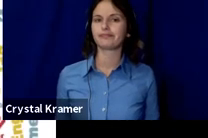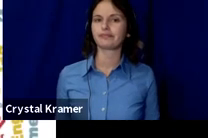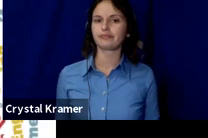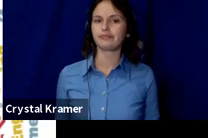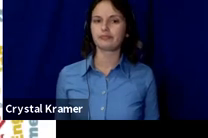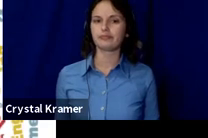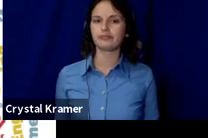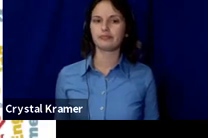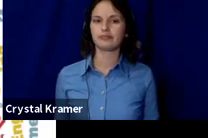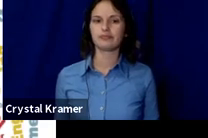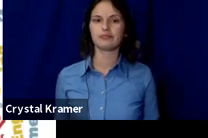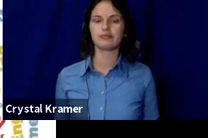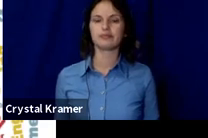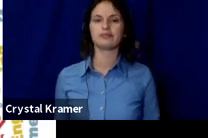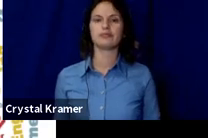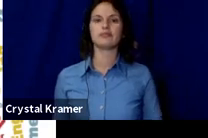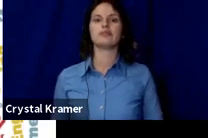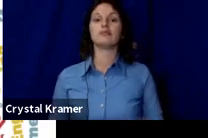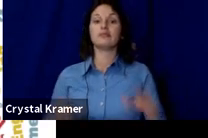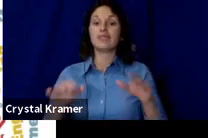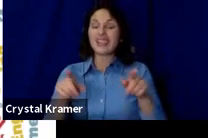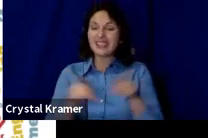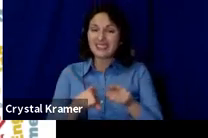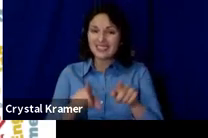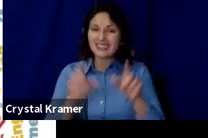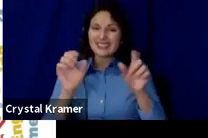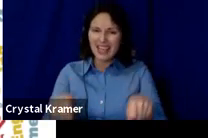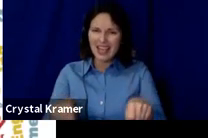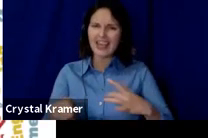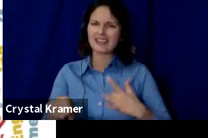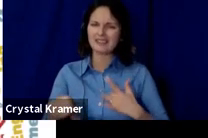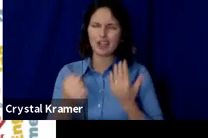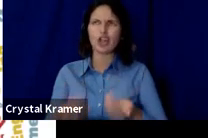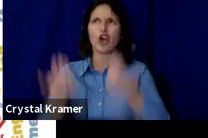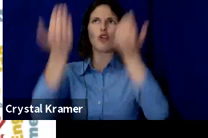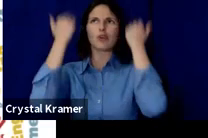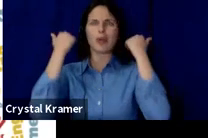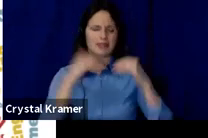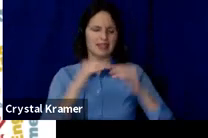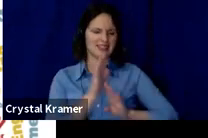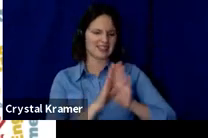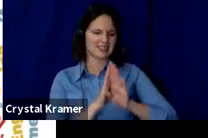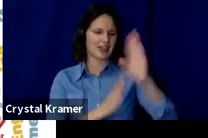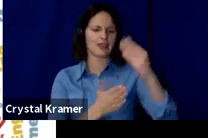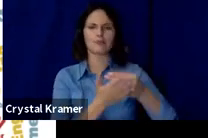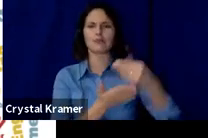It can also feel overwhelming to develop your budget, trying to juggle what your network